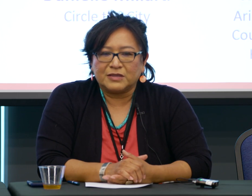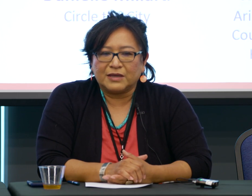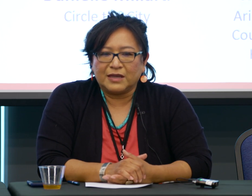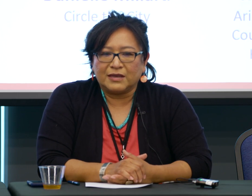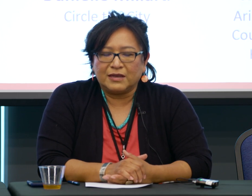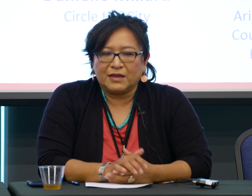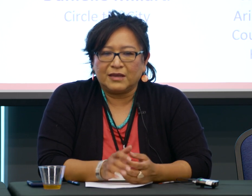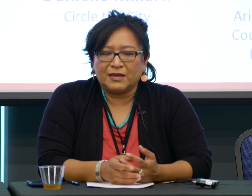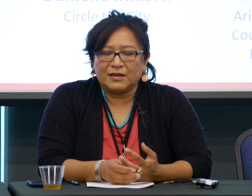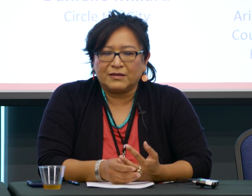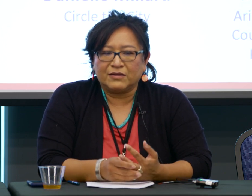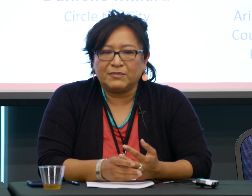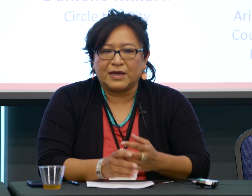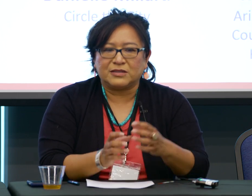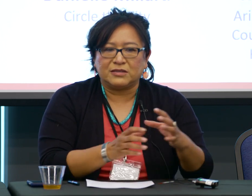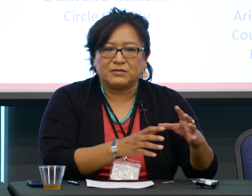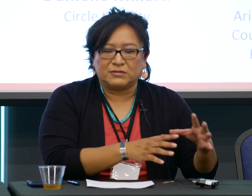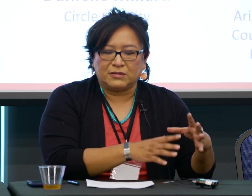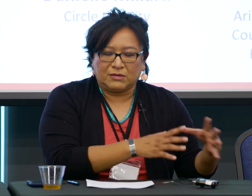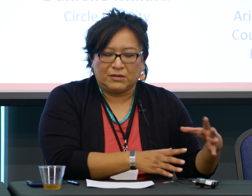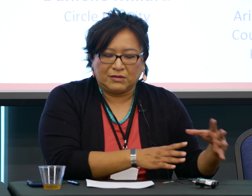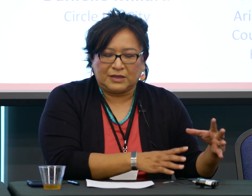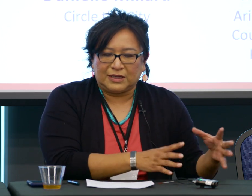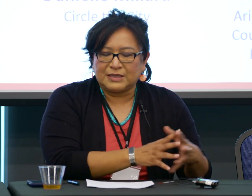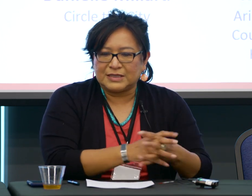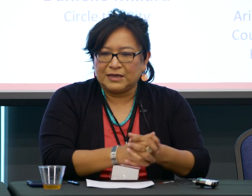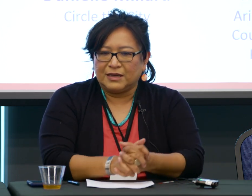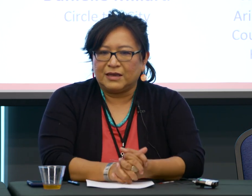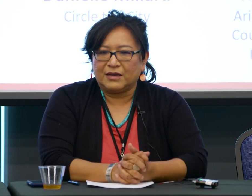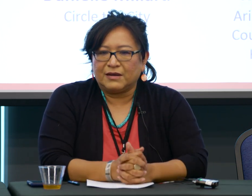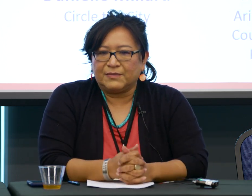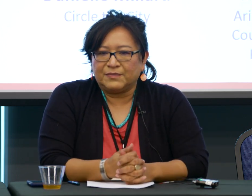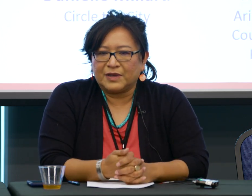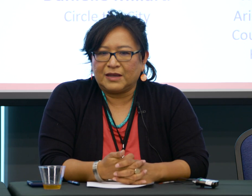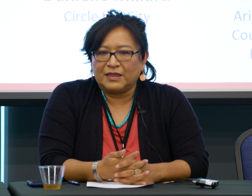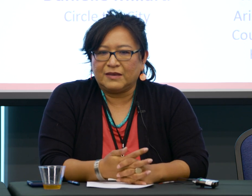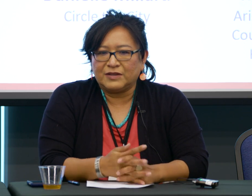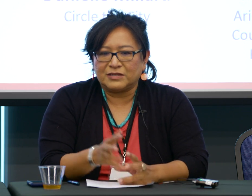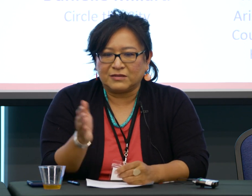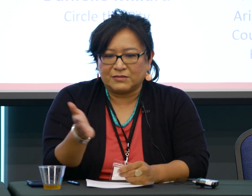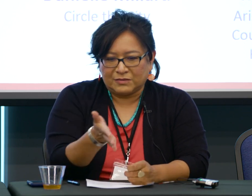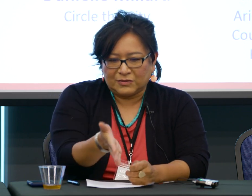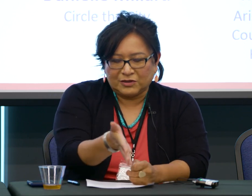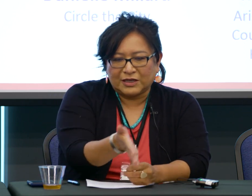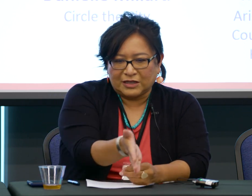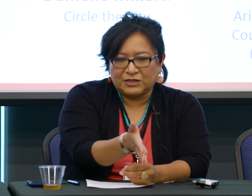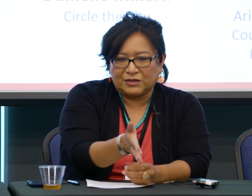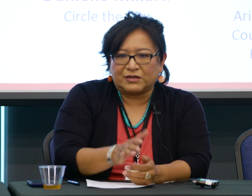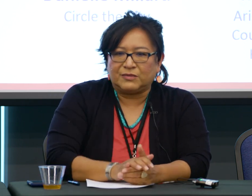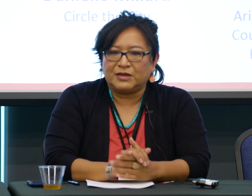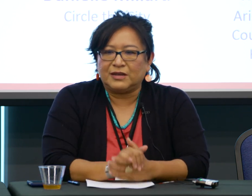So again, going back to local needs, I think if you just look into your community